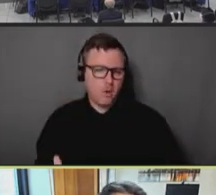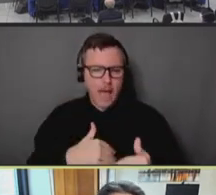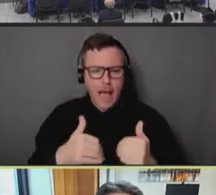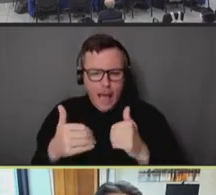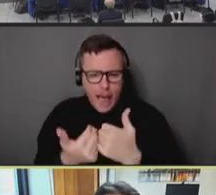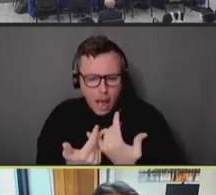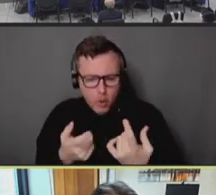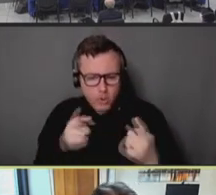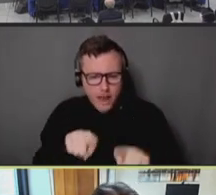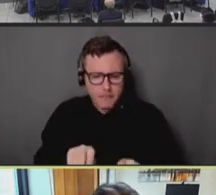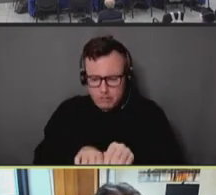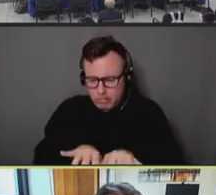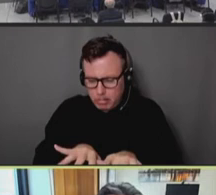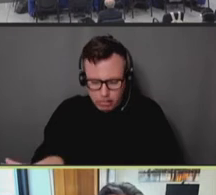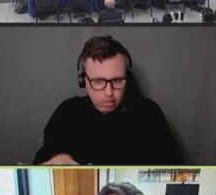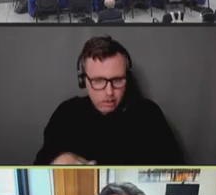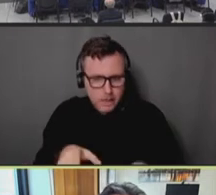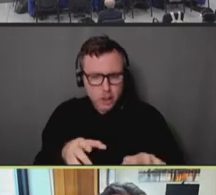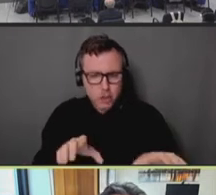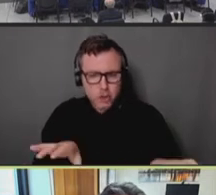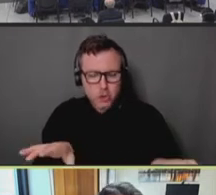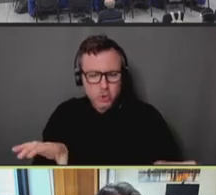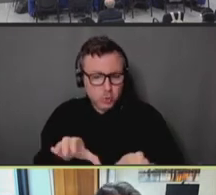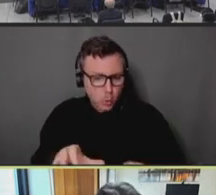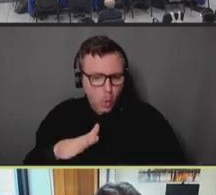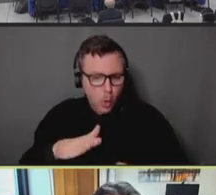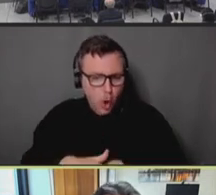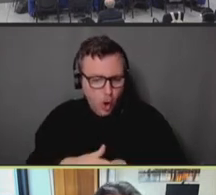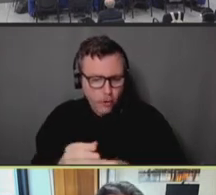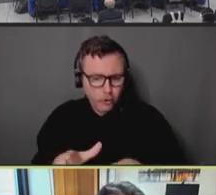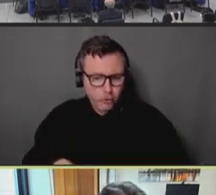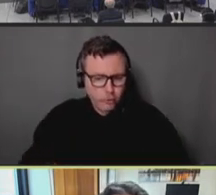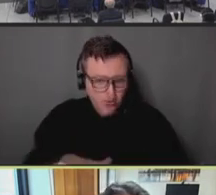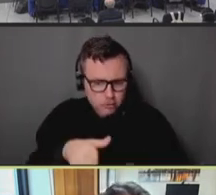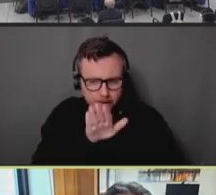And, of course, it's critical to address the weaknesses identified in the COVID-19 roll out,